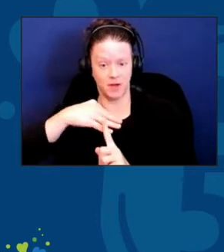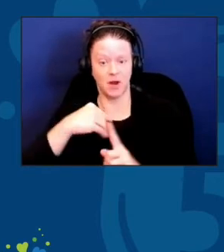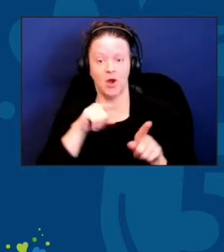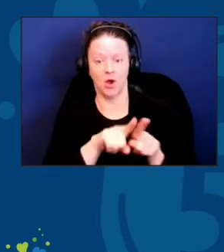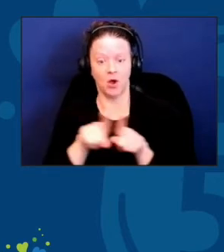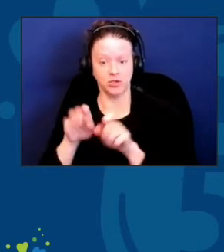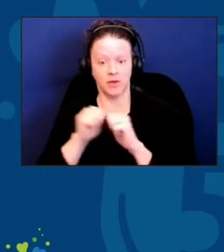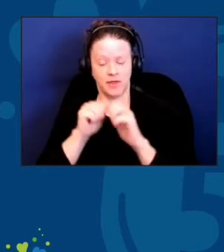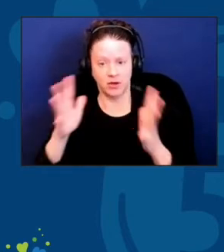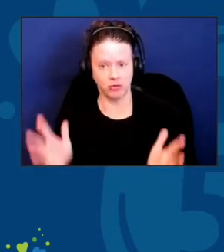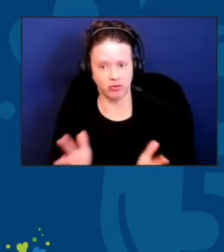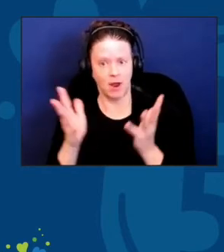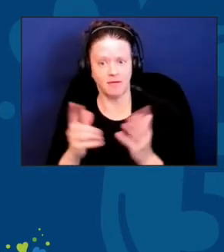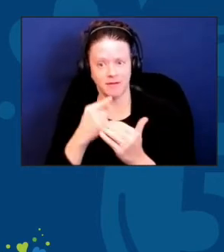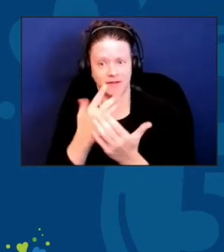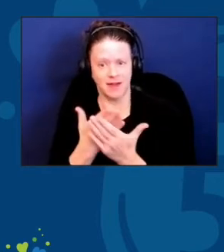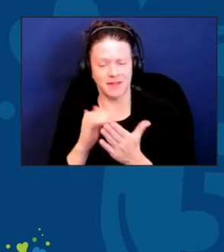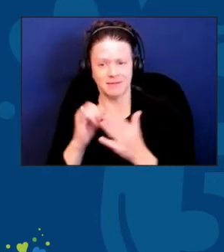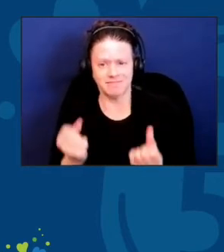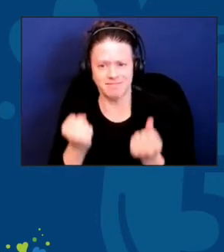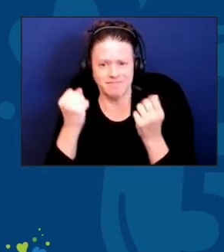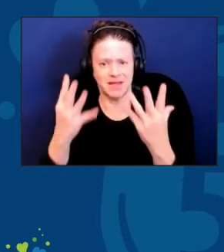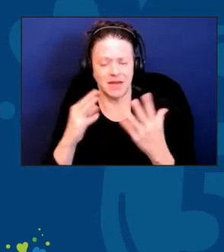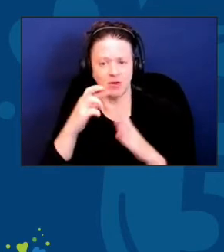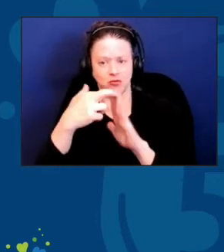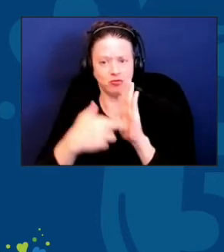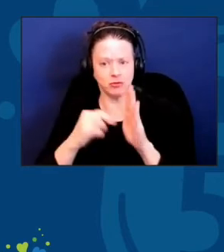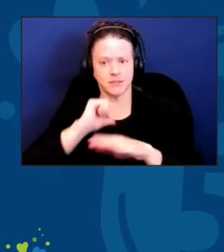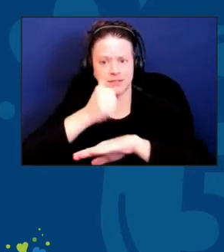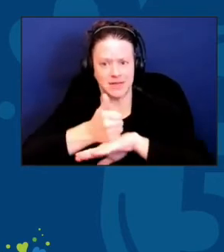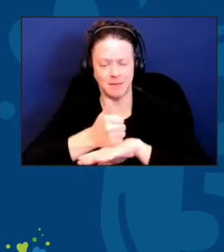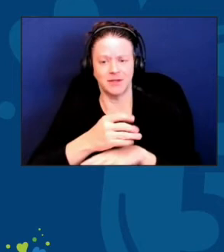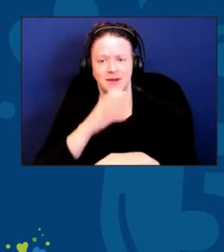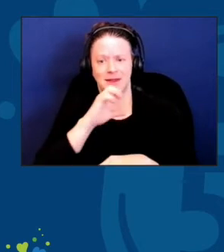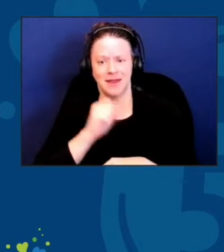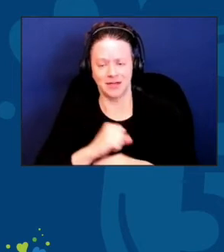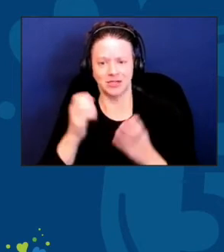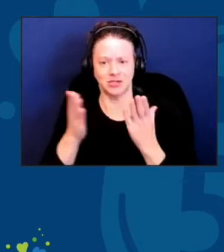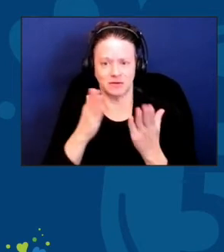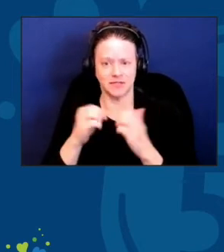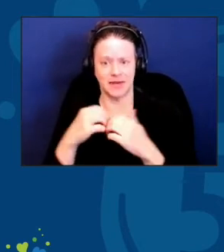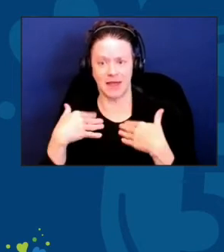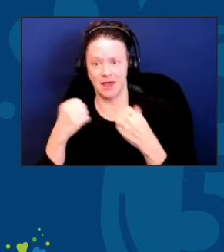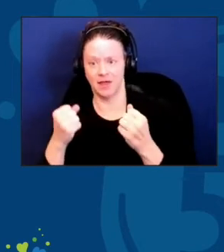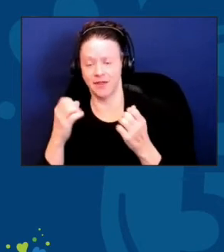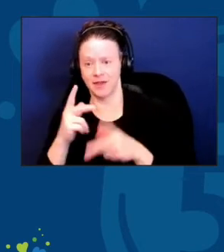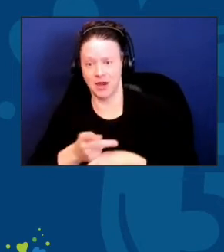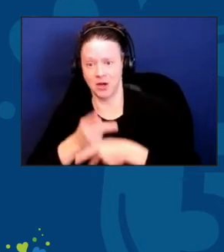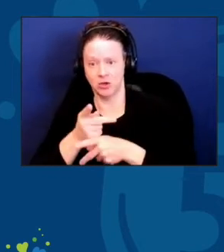well-established aging services and healthcare organizations have to recognize that disruption